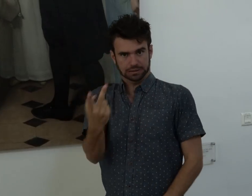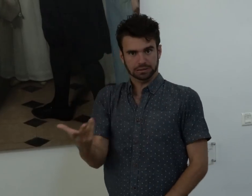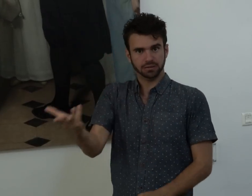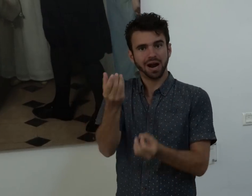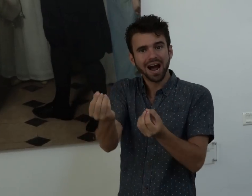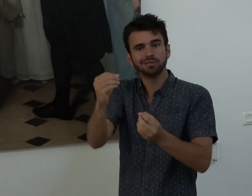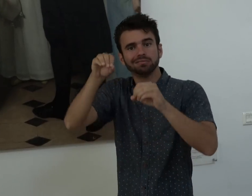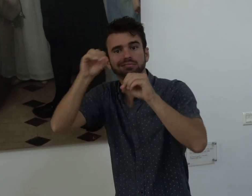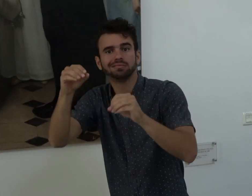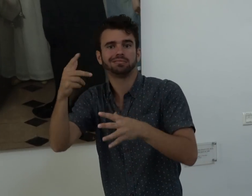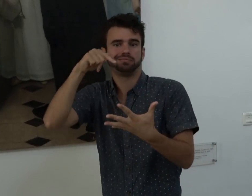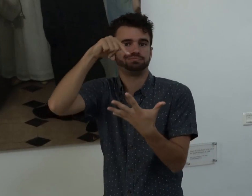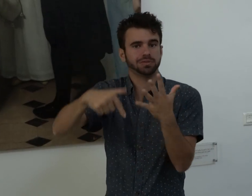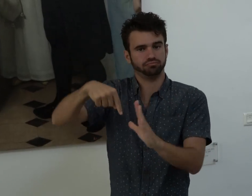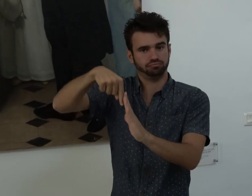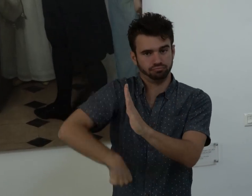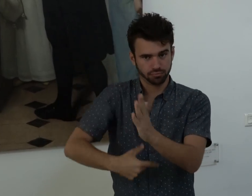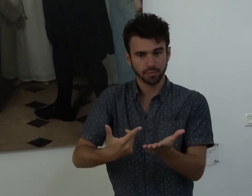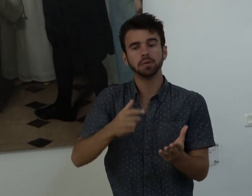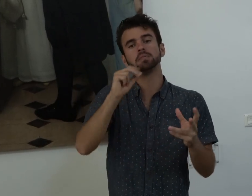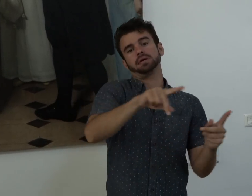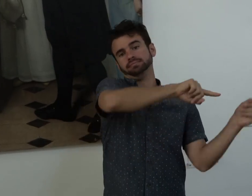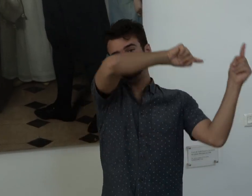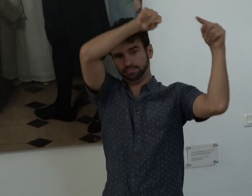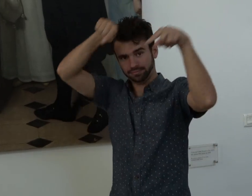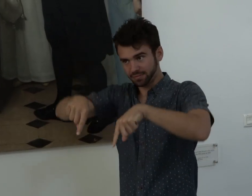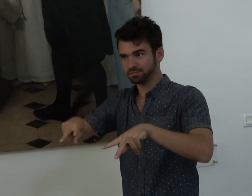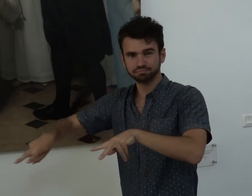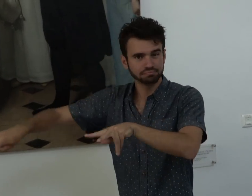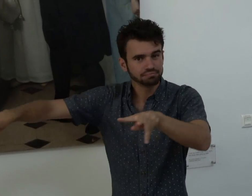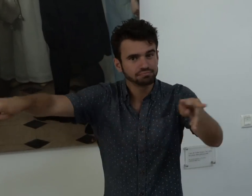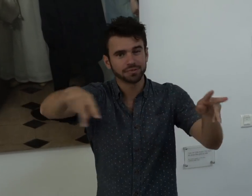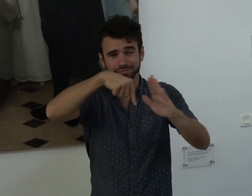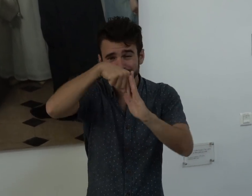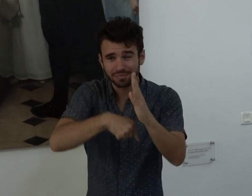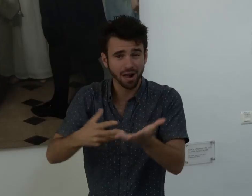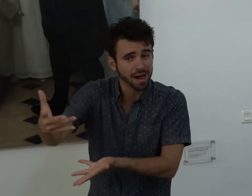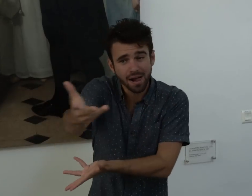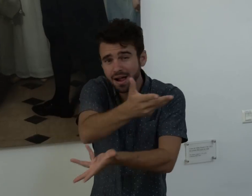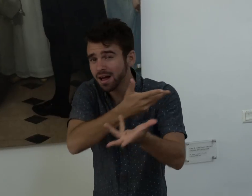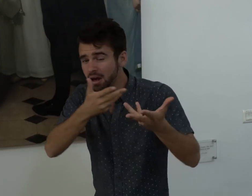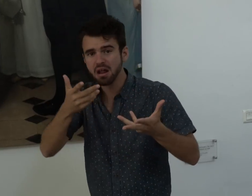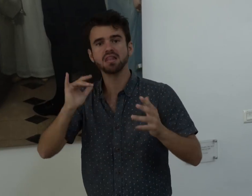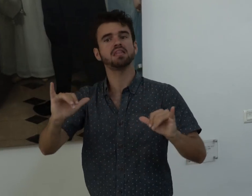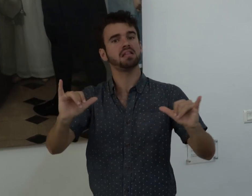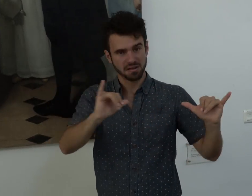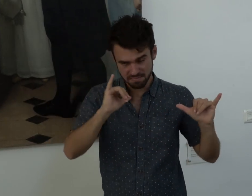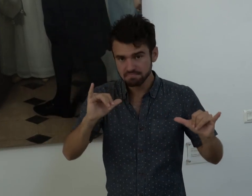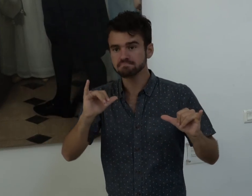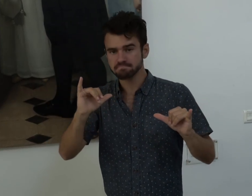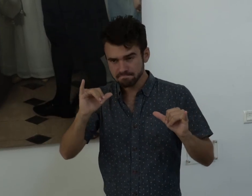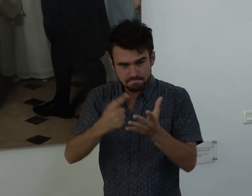They wanted Gallaudet to see how things really work at Deaf school. Gallaudet came and learned how things work there.